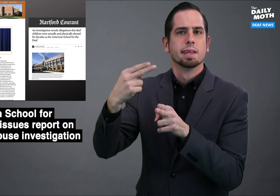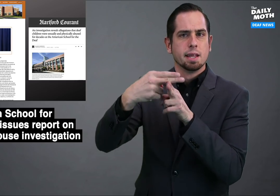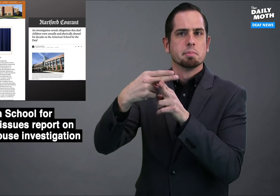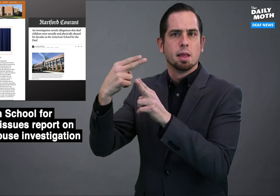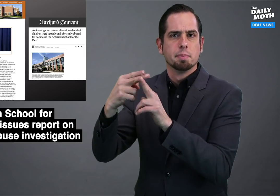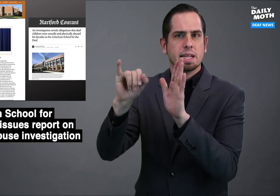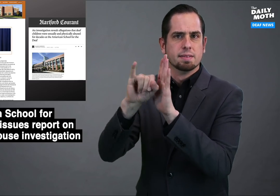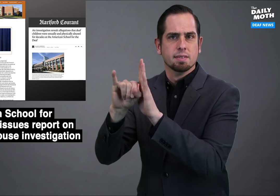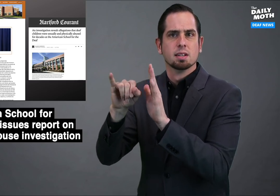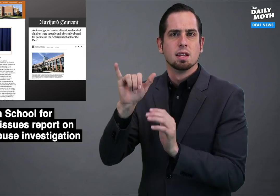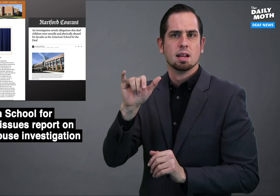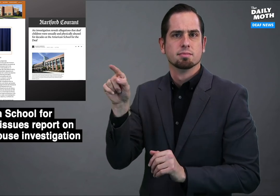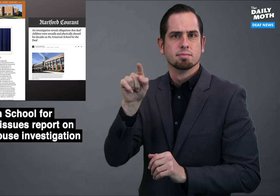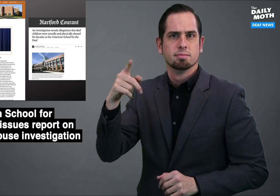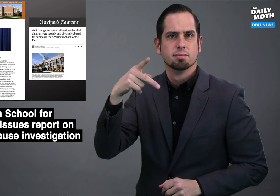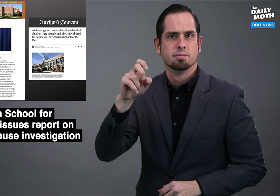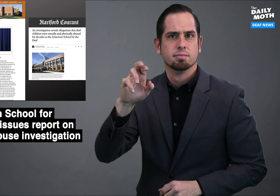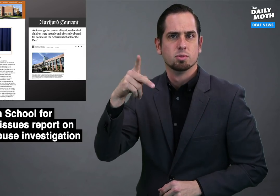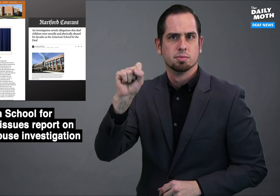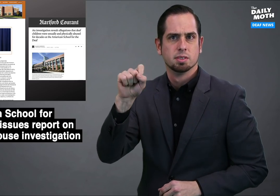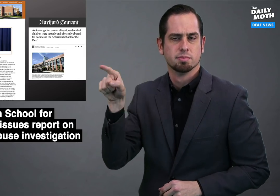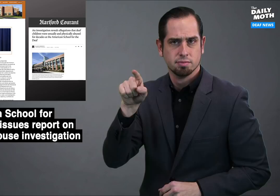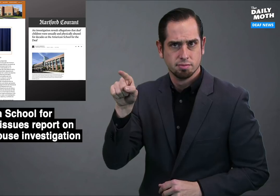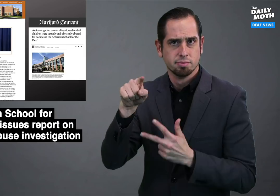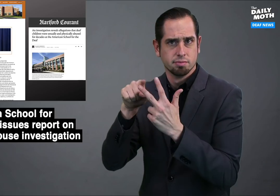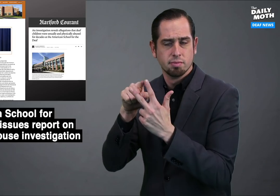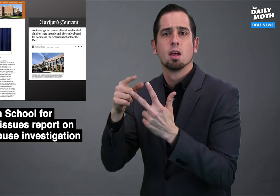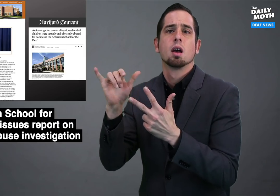were identified as the perpetrators,